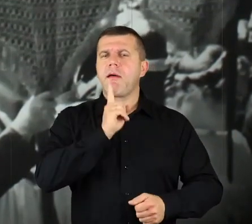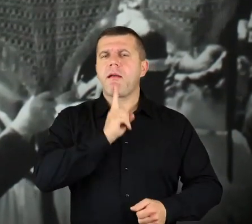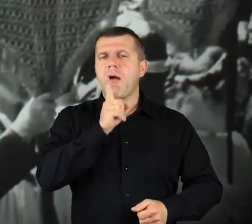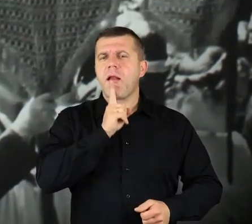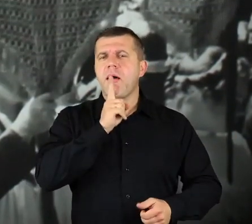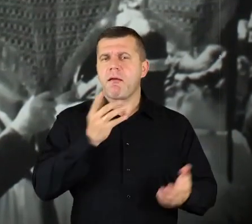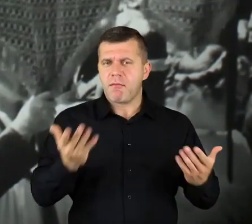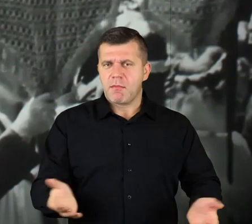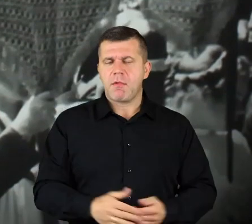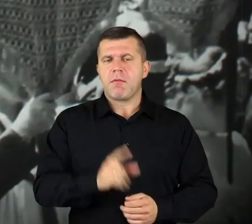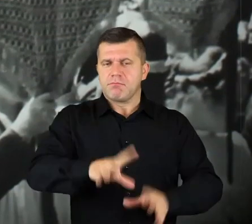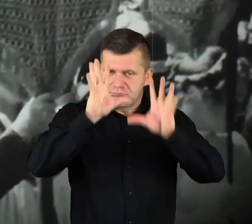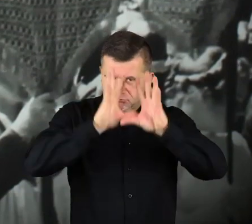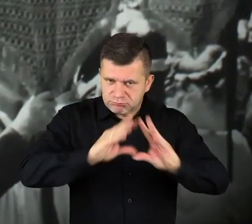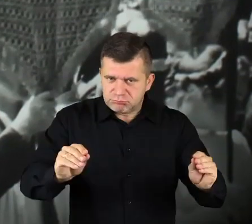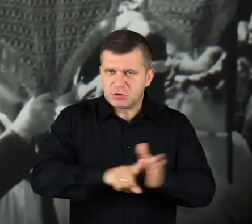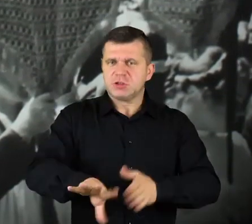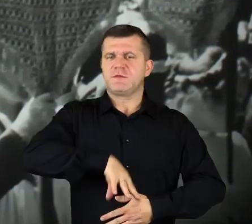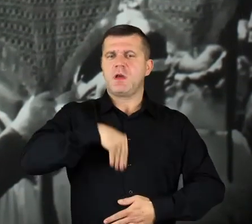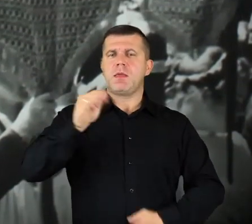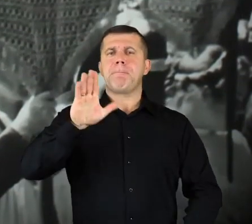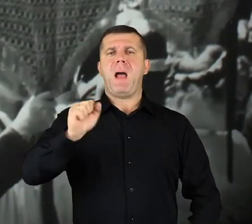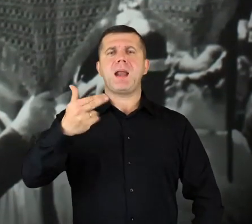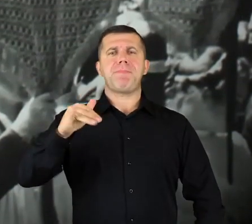they were especially focused on St. Barbara;